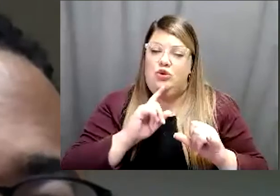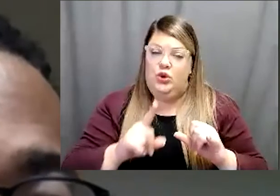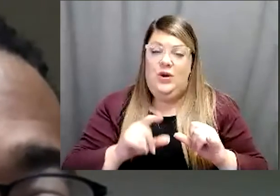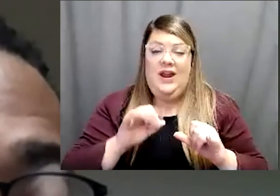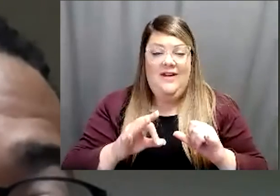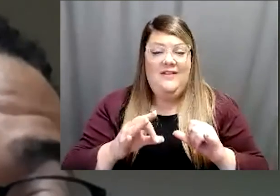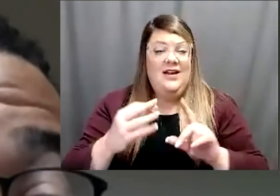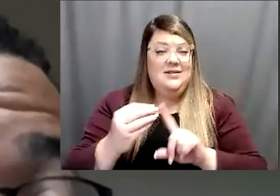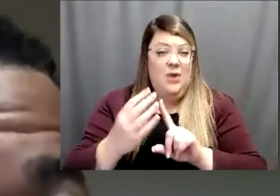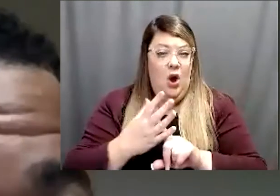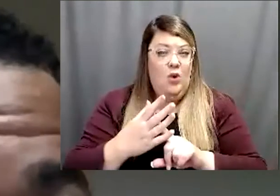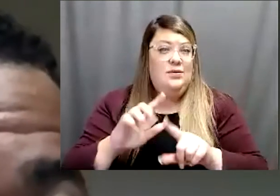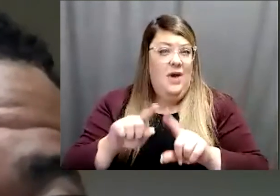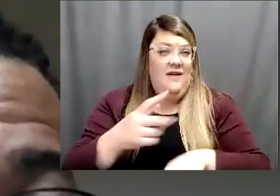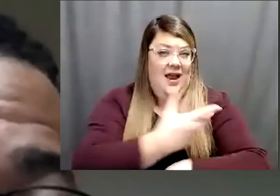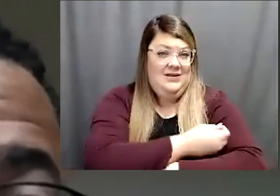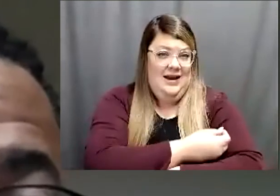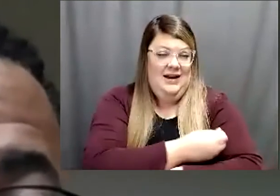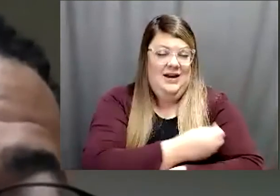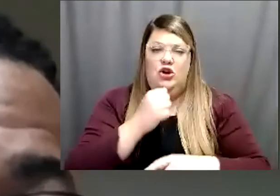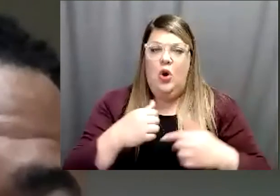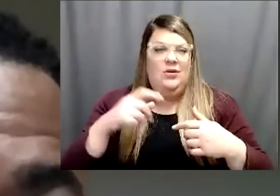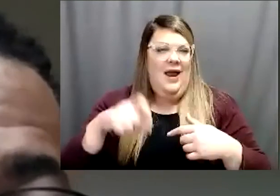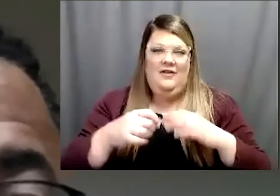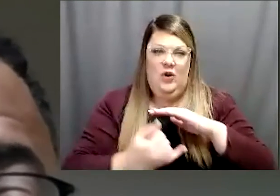necessarily have to isolate as long as you are asymptomatic. If you have any symptoms you sought